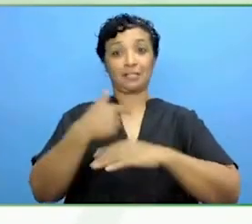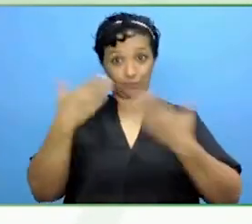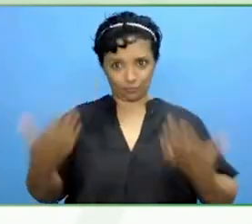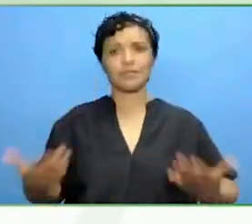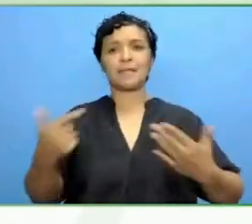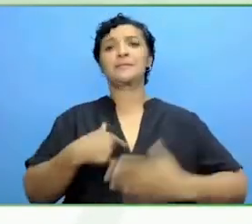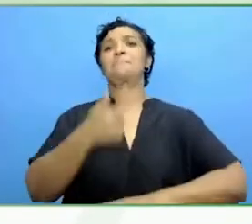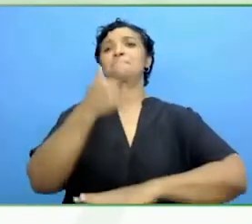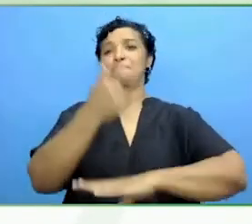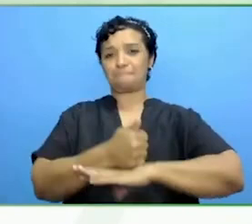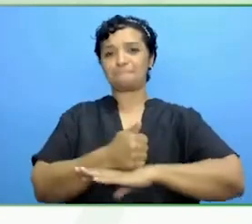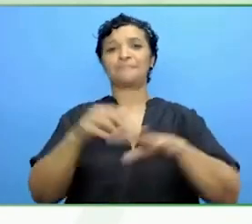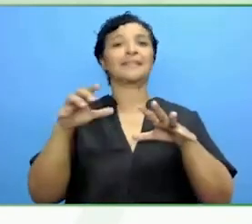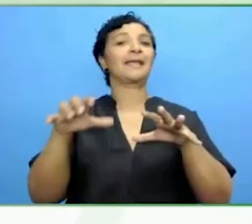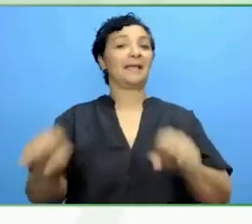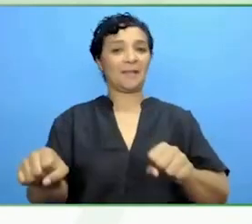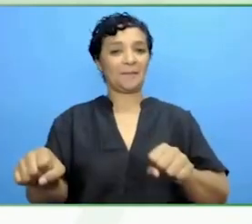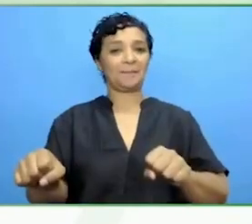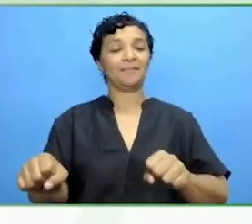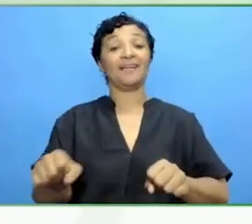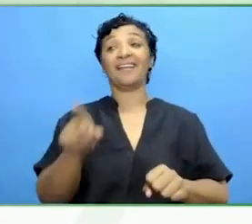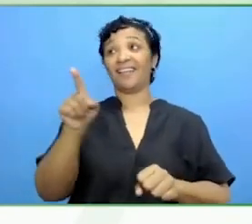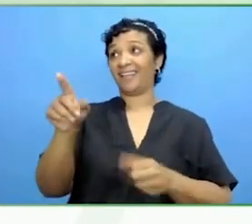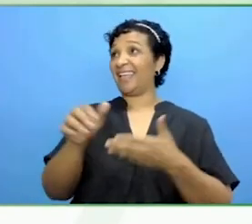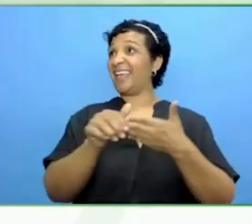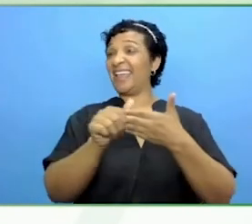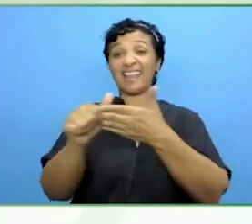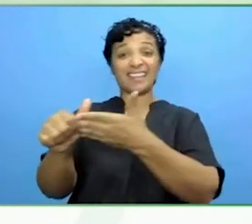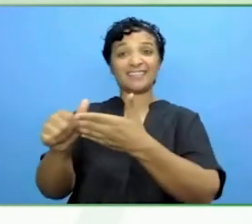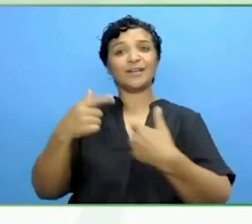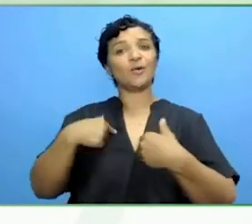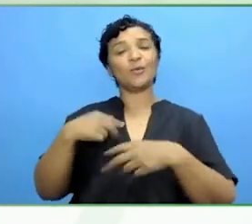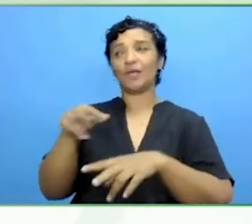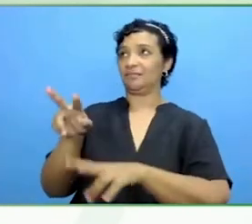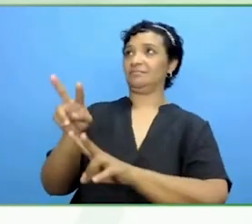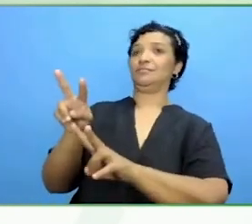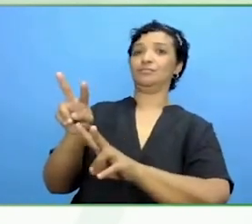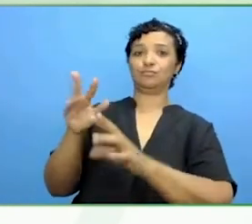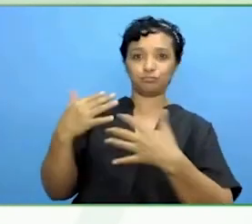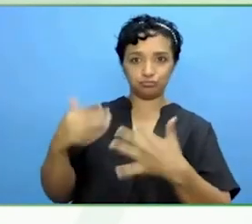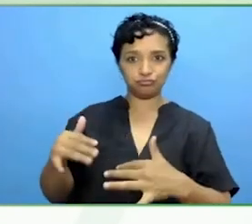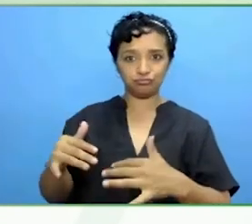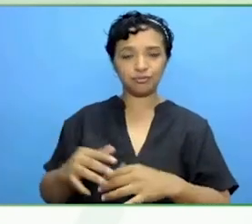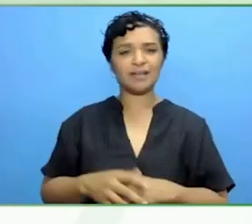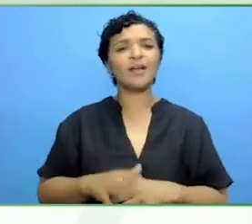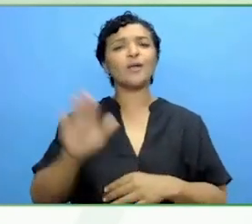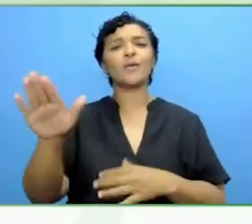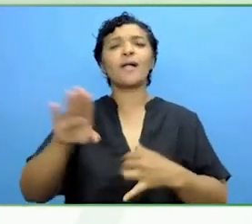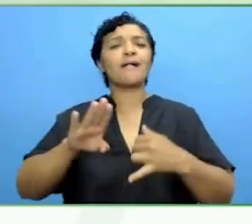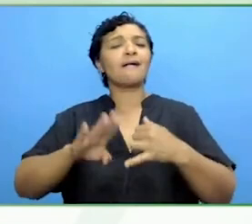You are the leader that we want in this program. What are your final thoughts on what you want for this year of what